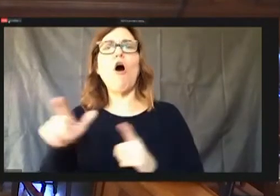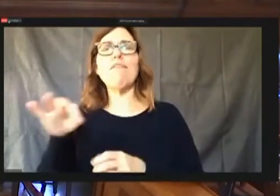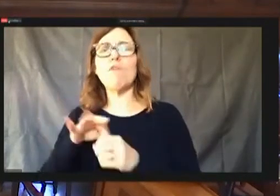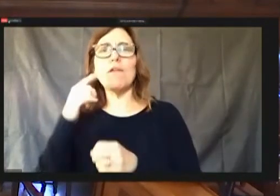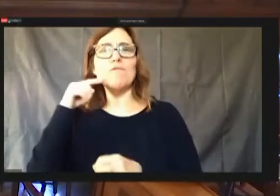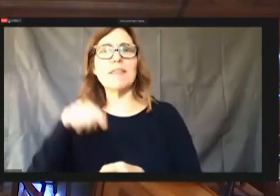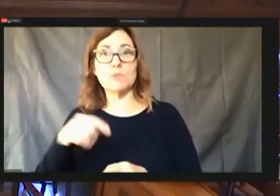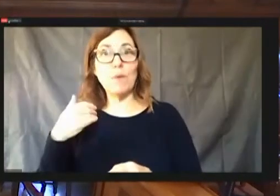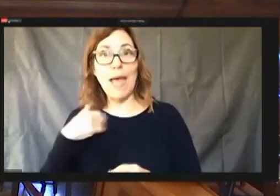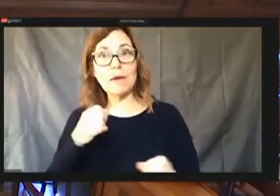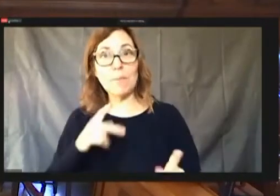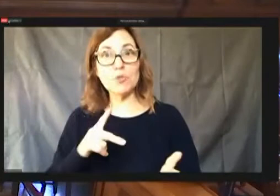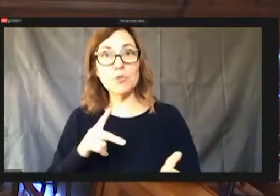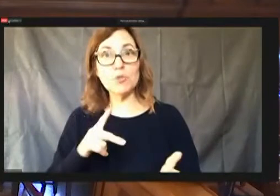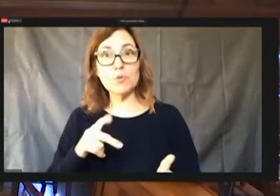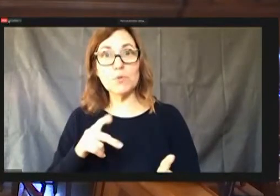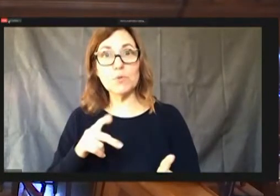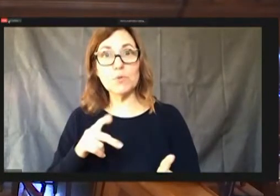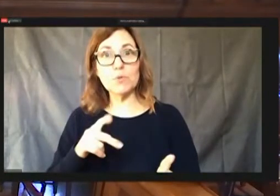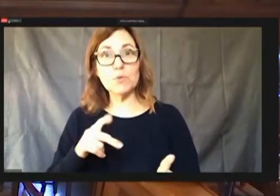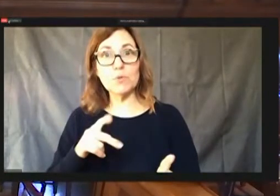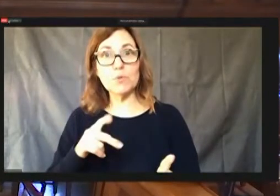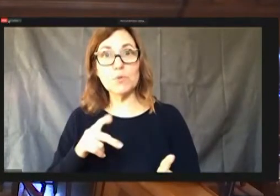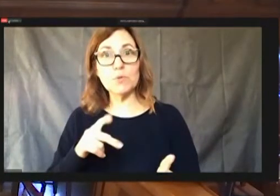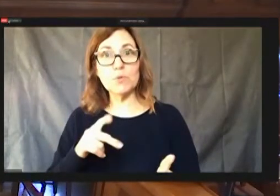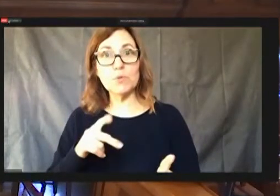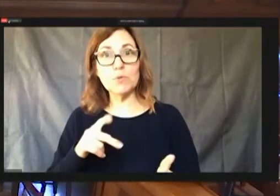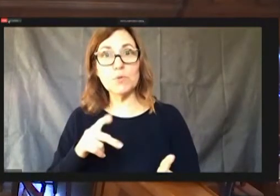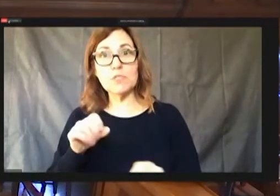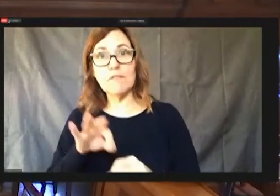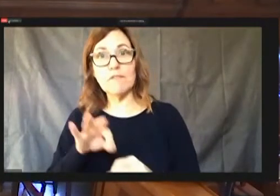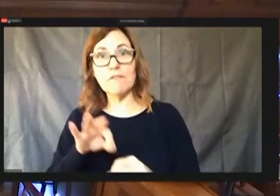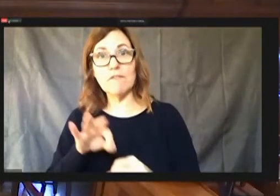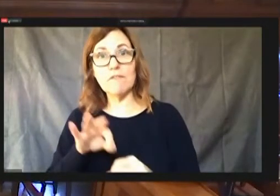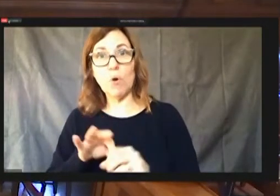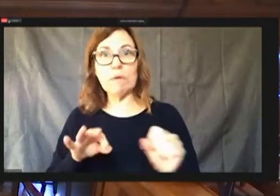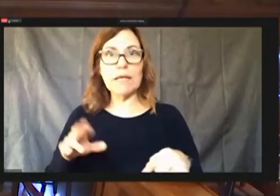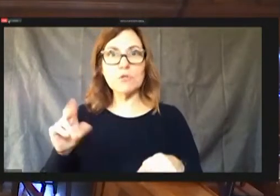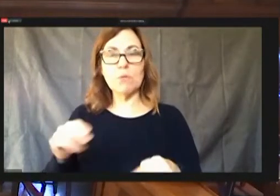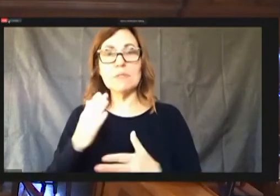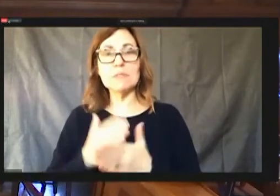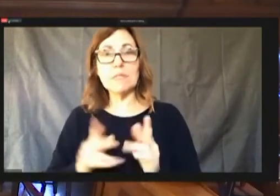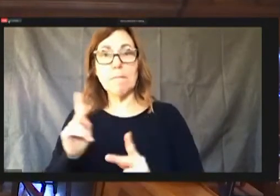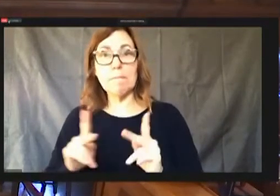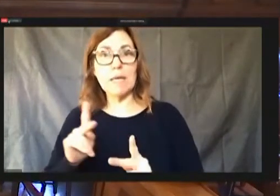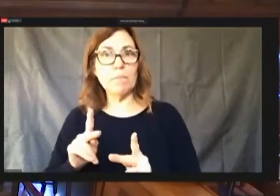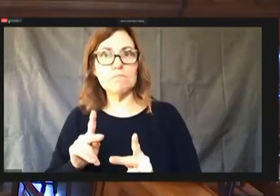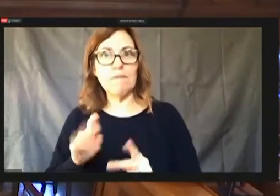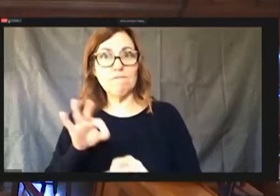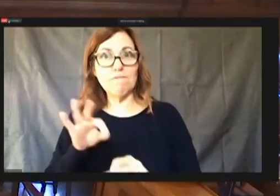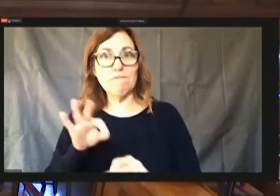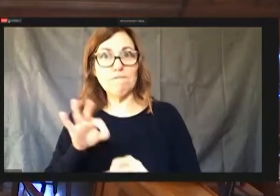And some of us voted to have it painted. Some of us voted not to. I may have been the one or two votes against it.